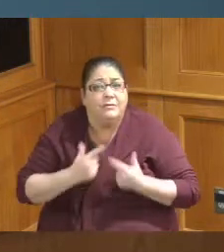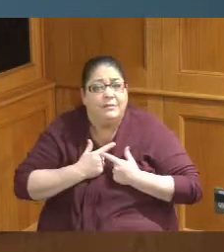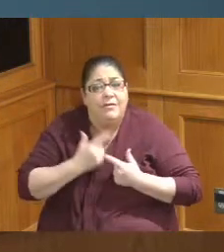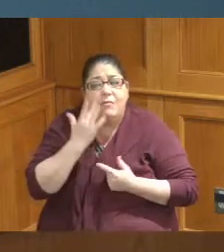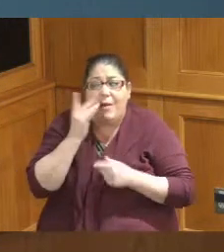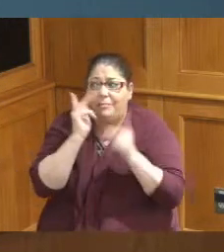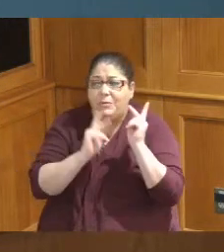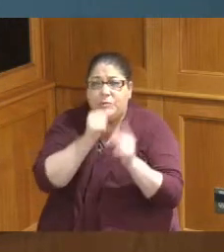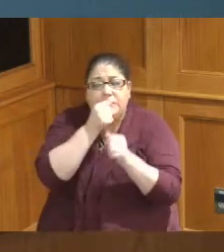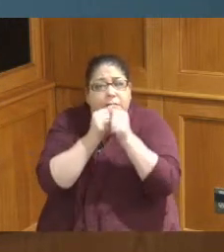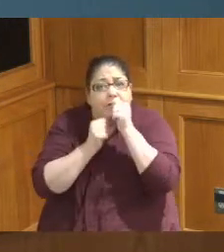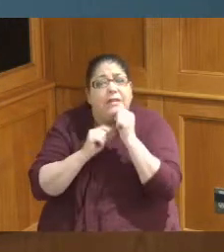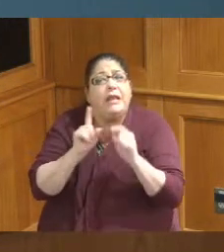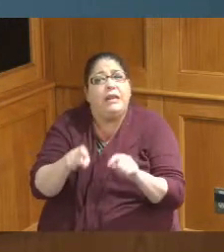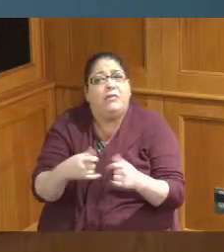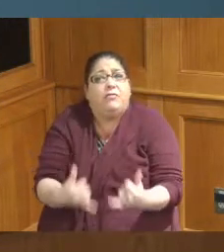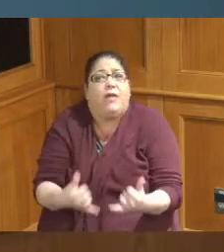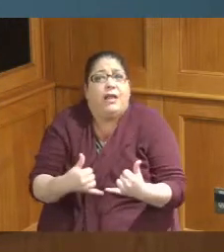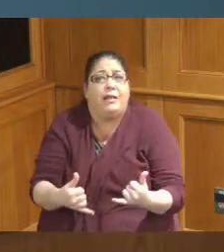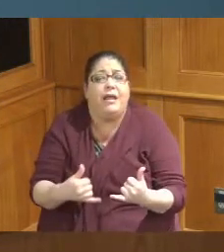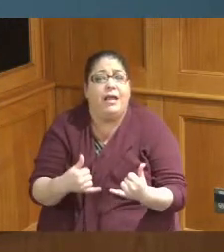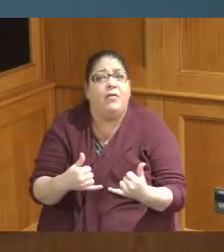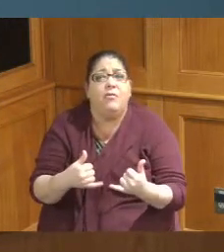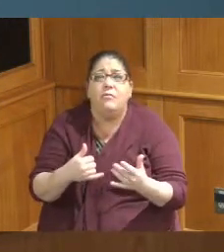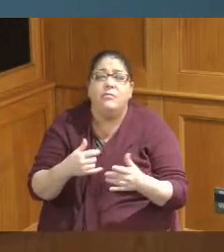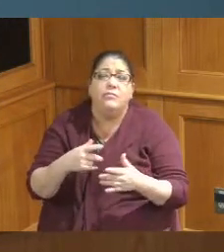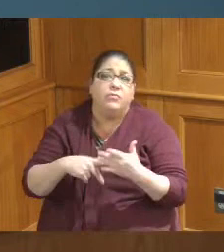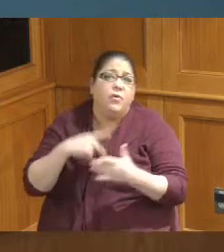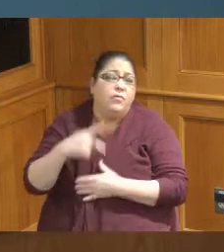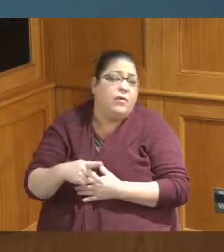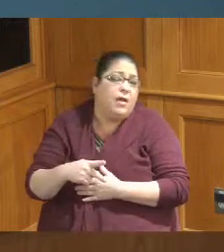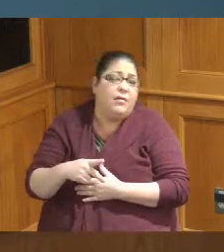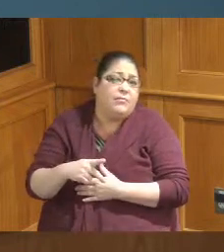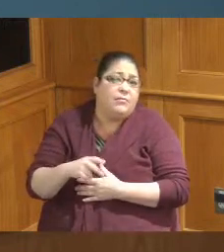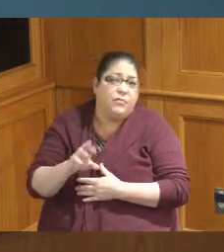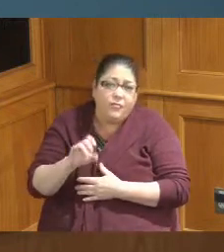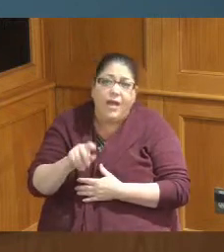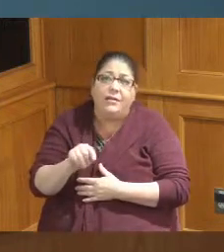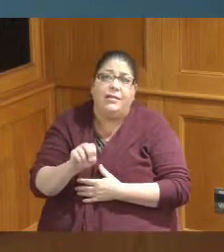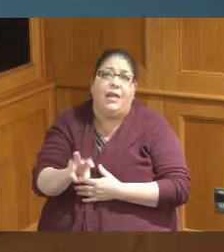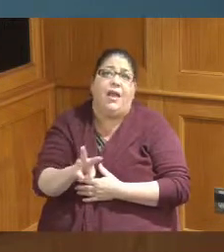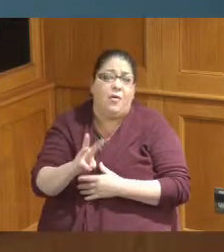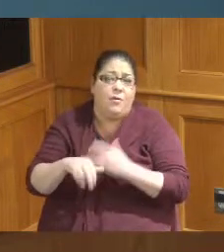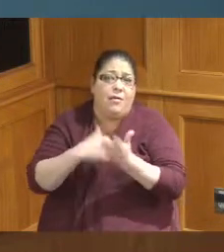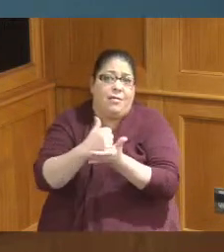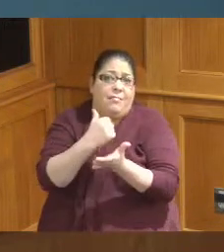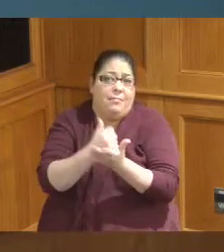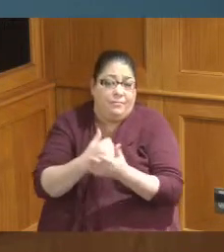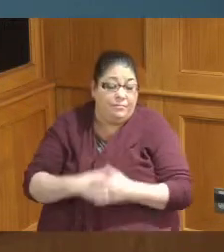they need a right now program and a right now help and I'm just so proud of my colleagues in